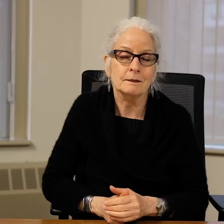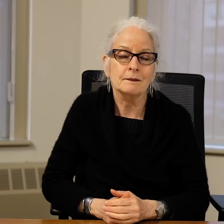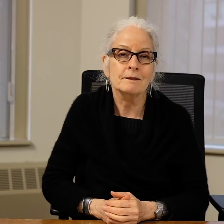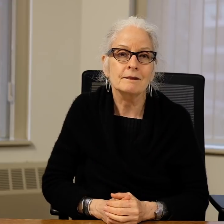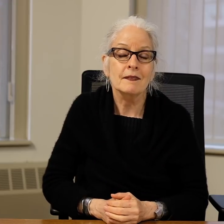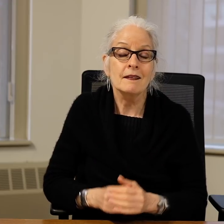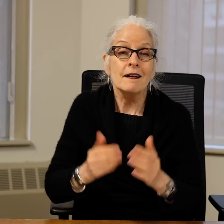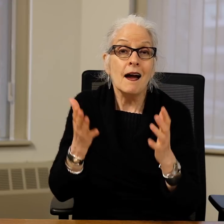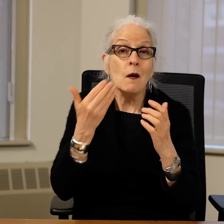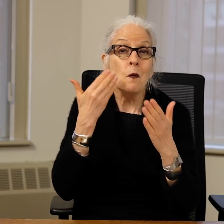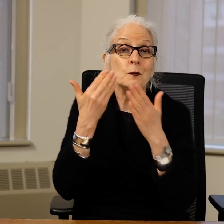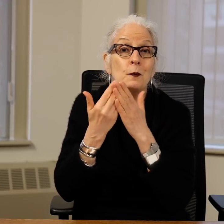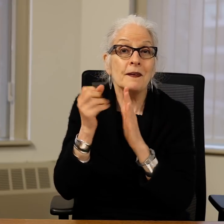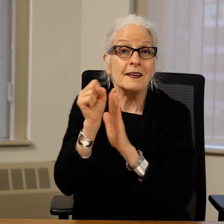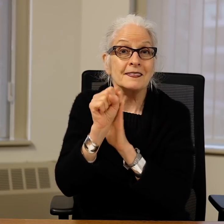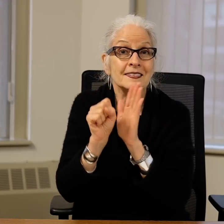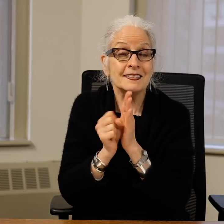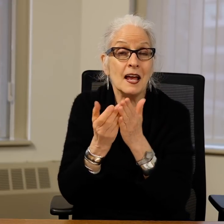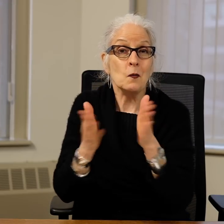those new services.